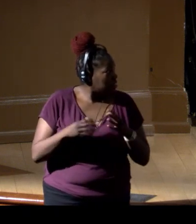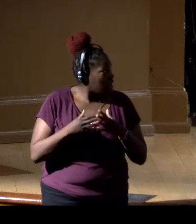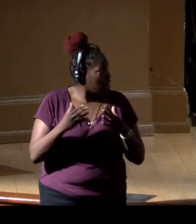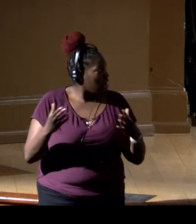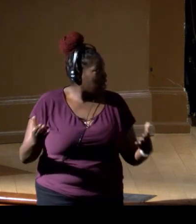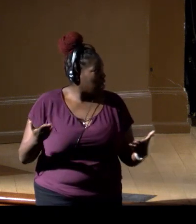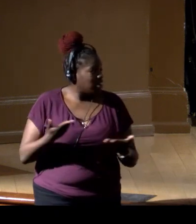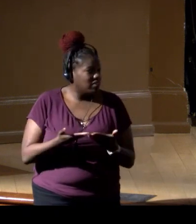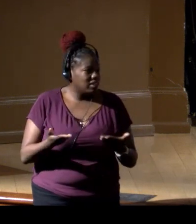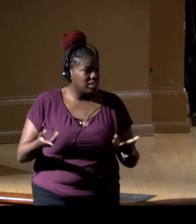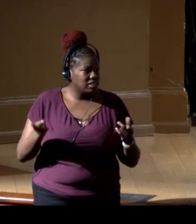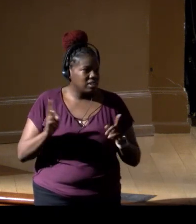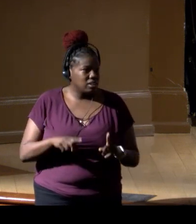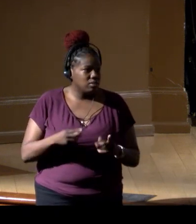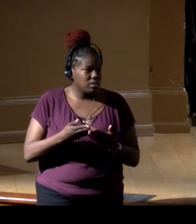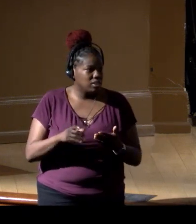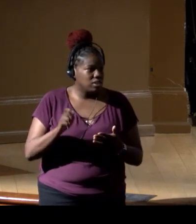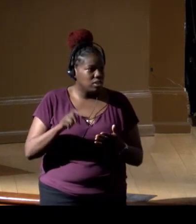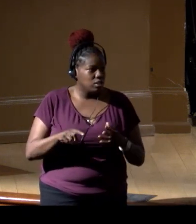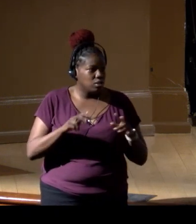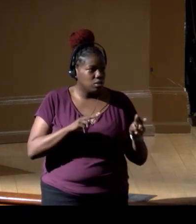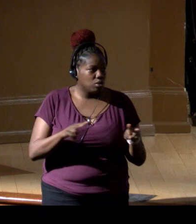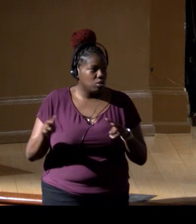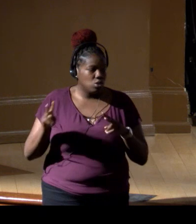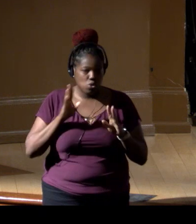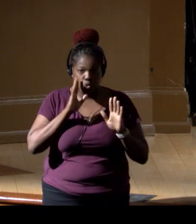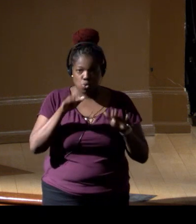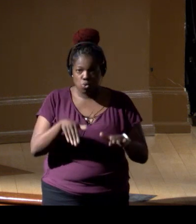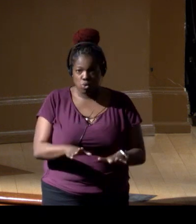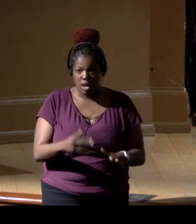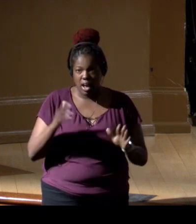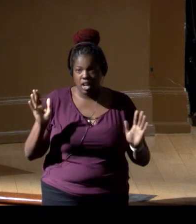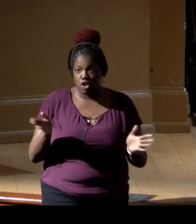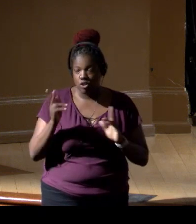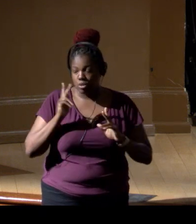to be had across what we need to be observing in the ocean, and I also encourage people to be thinking about